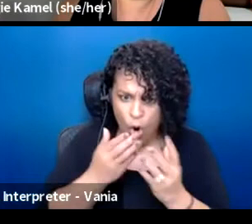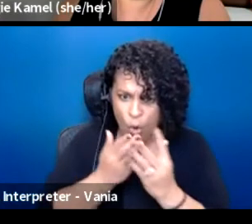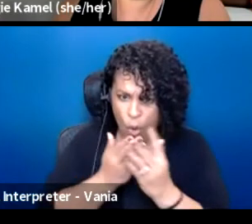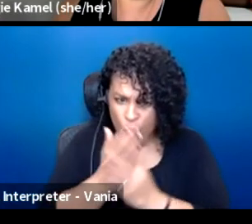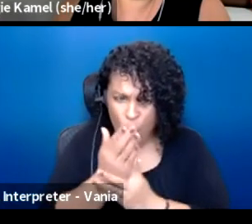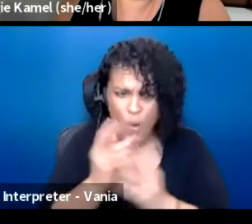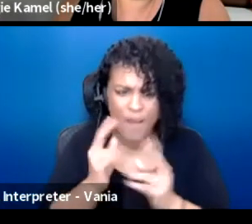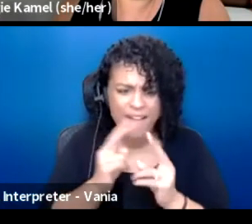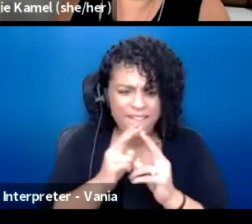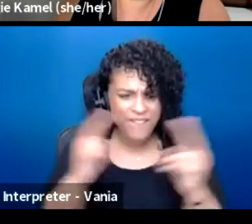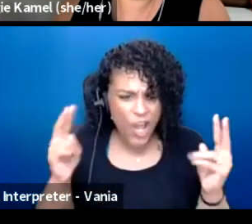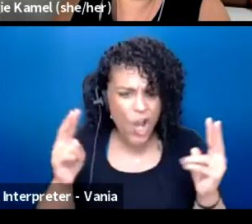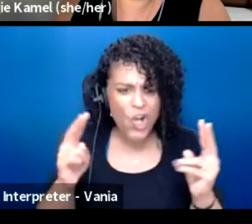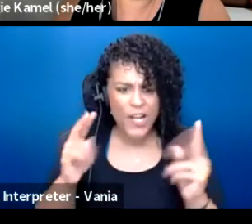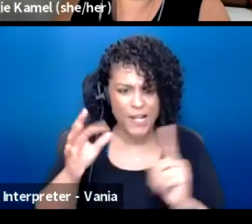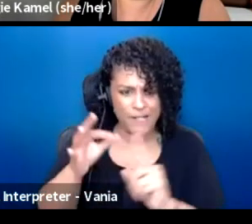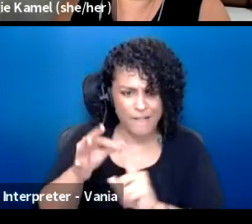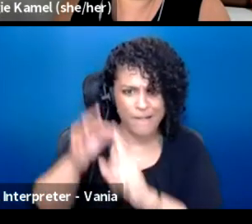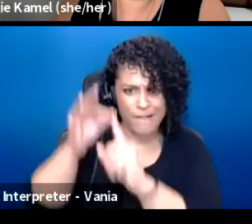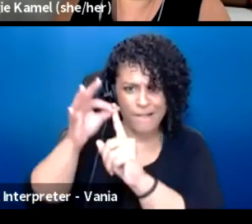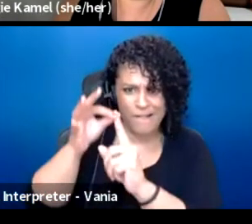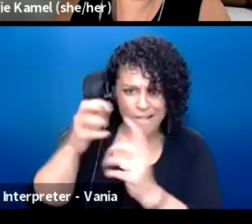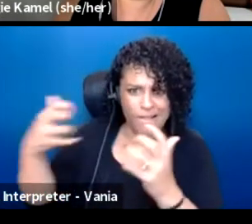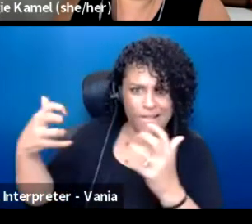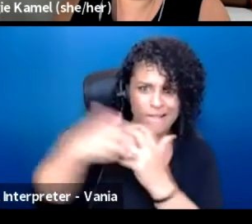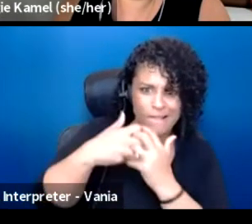through a very anecdotal and a very personalized approach.